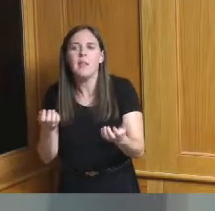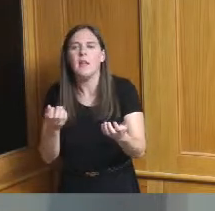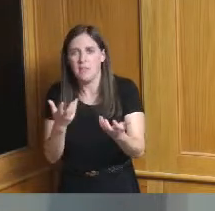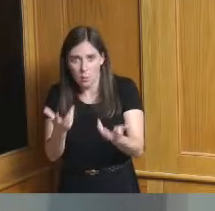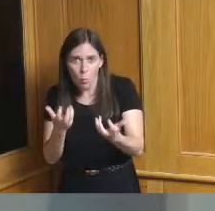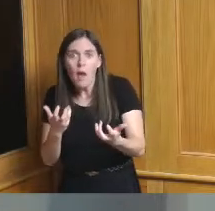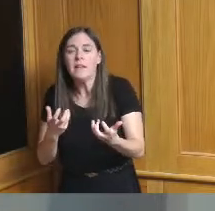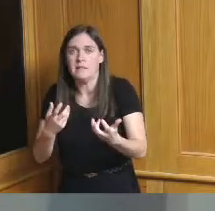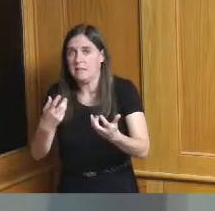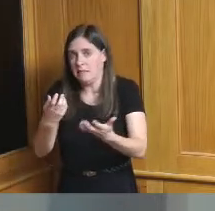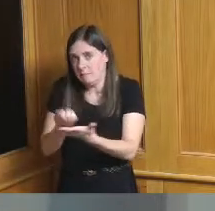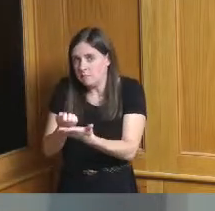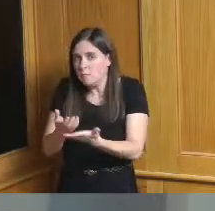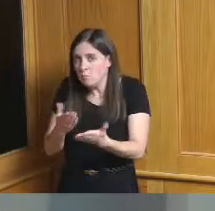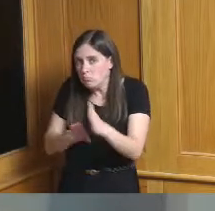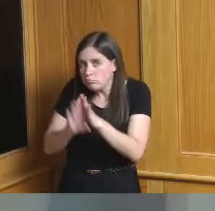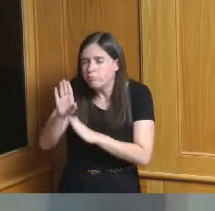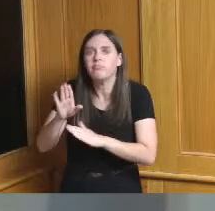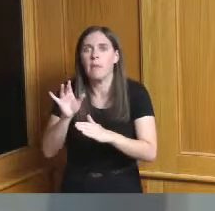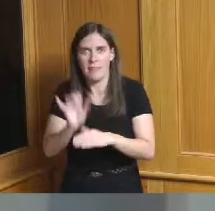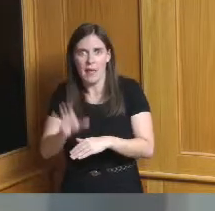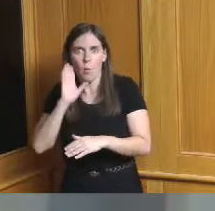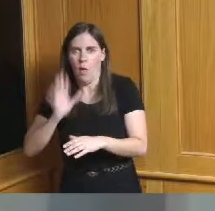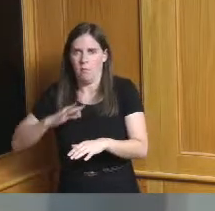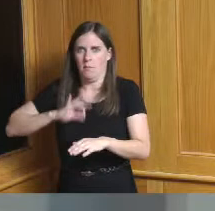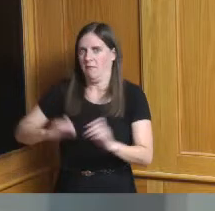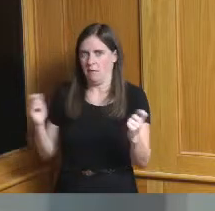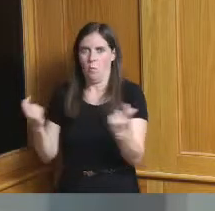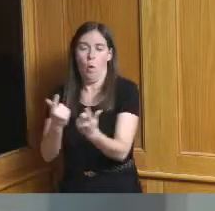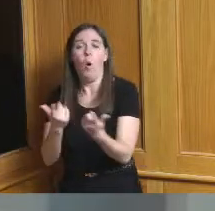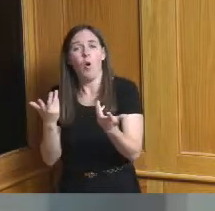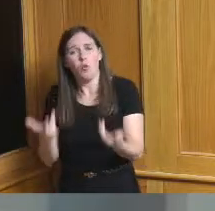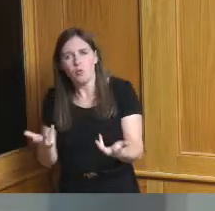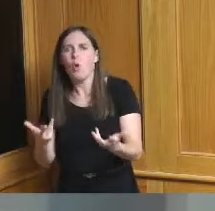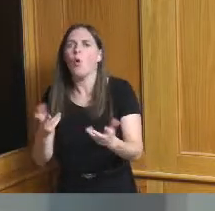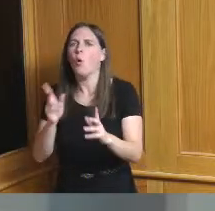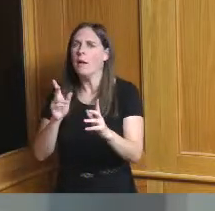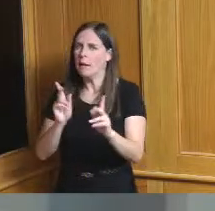be advantageous to everybody and so some of them keep themselves a little isolated because